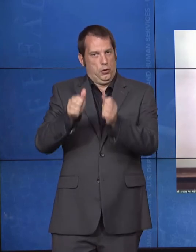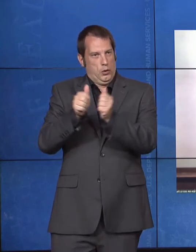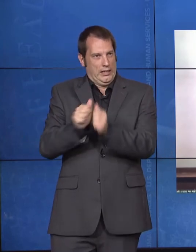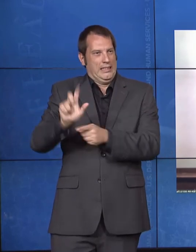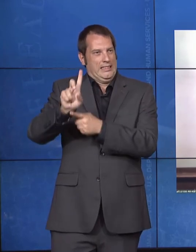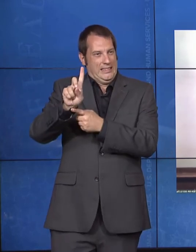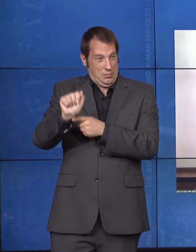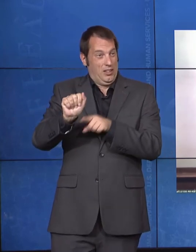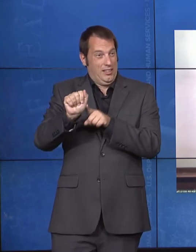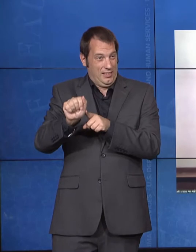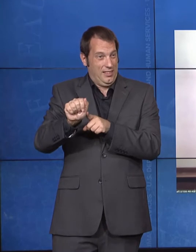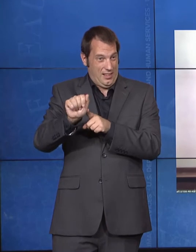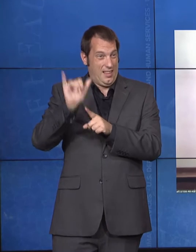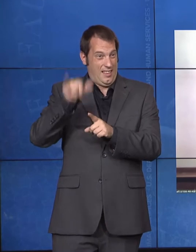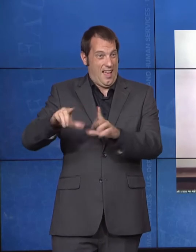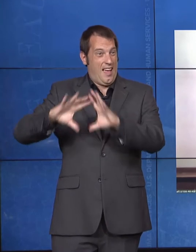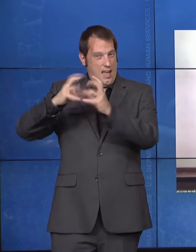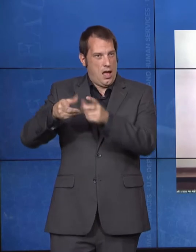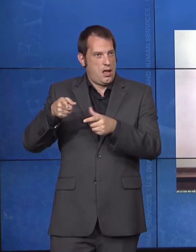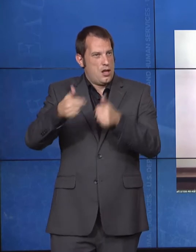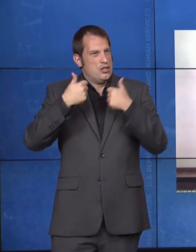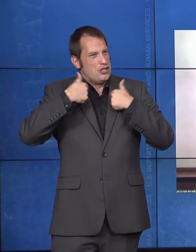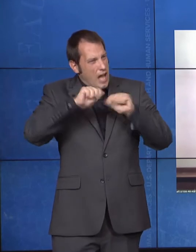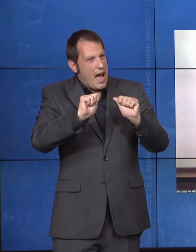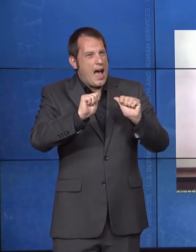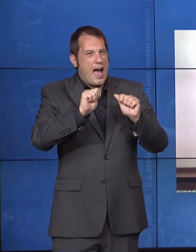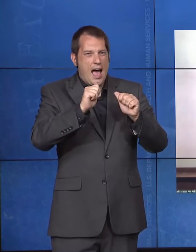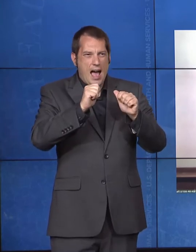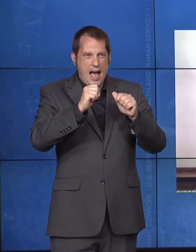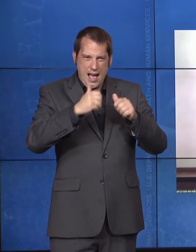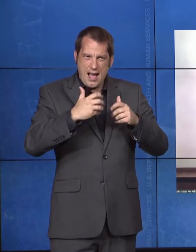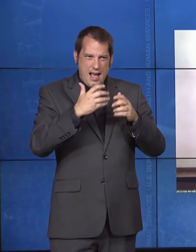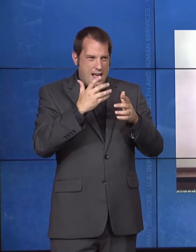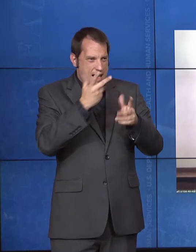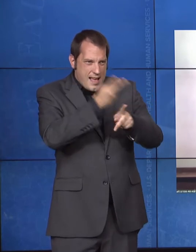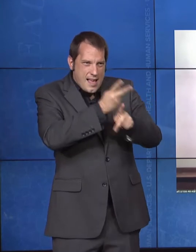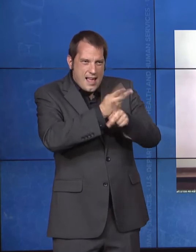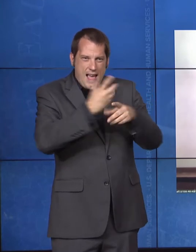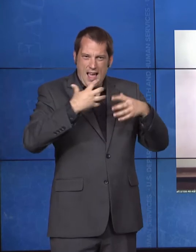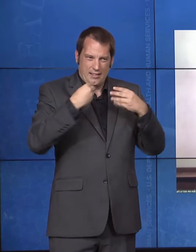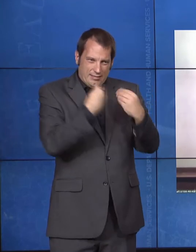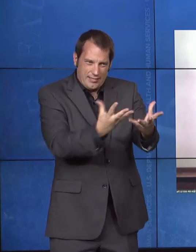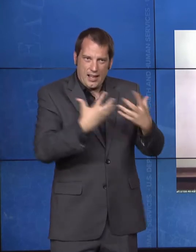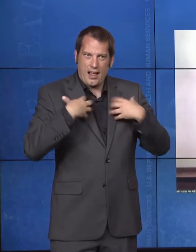Over the last few years, several cases involving the denial of care based on disability have